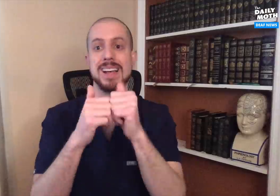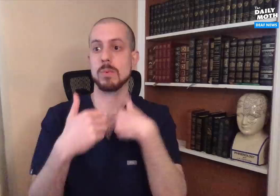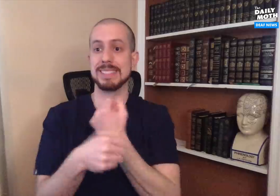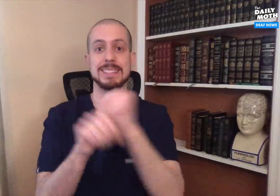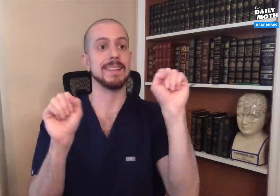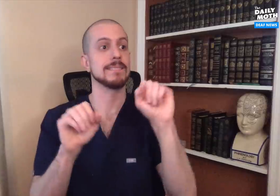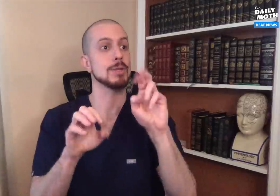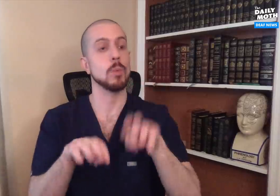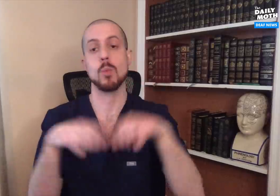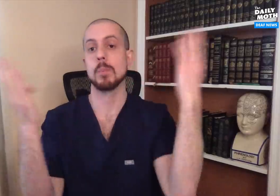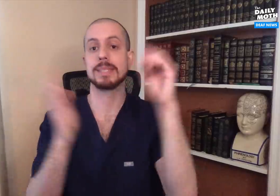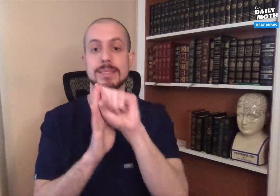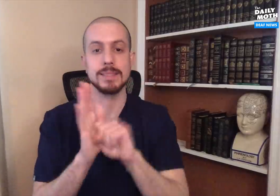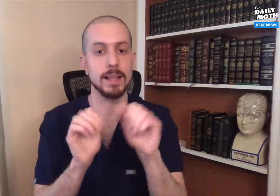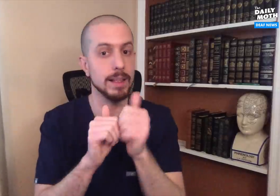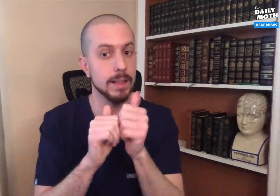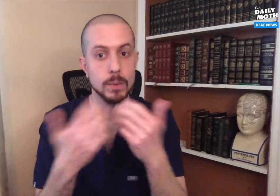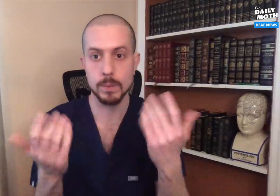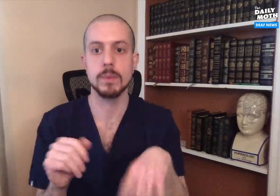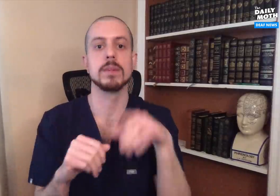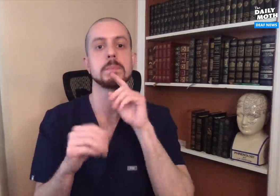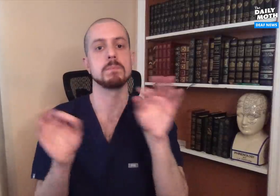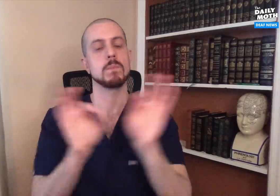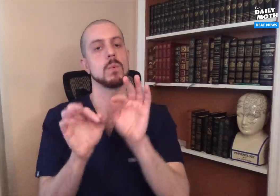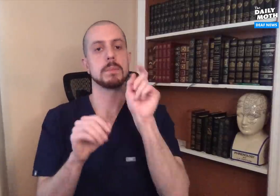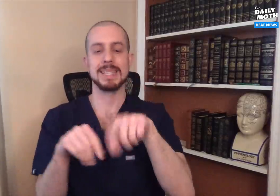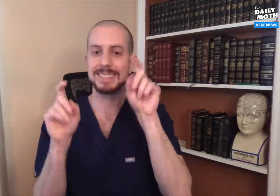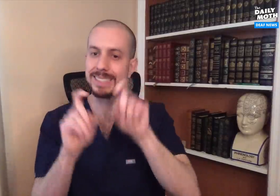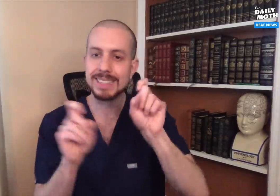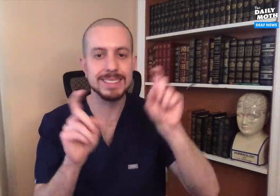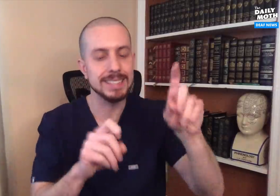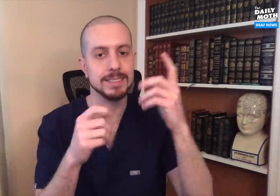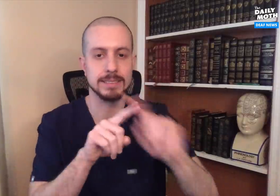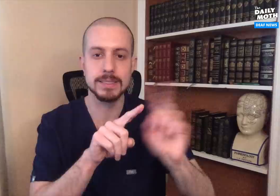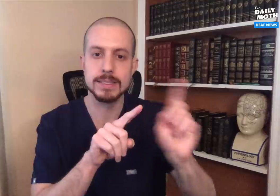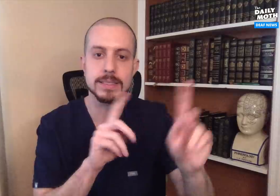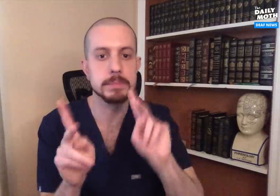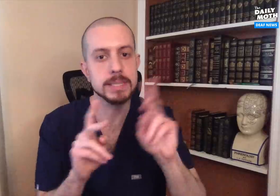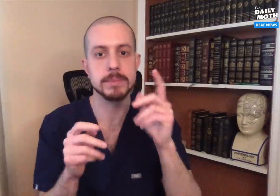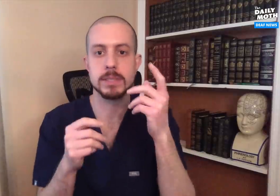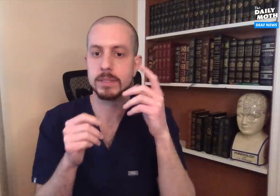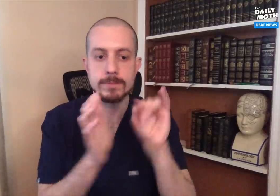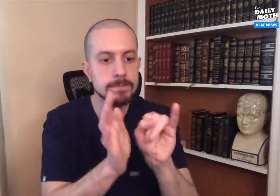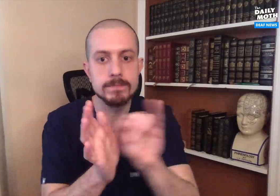In order to safely reopen states, it is very important to be able to test as many people as